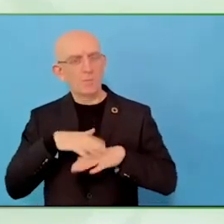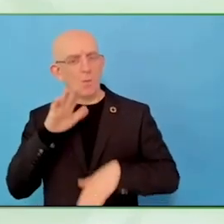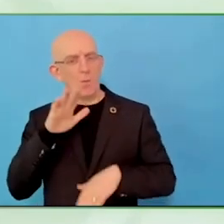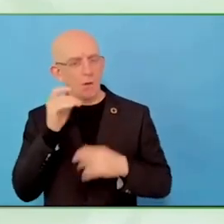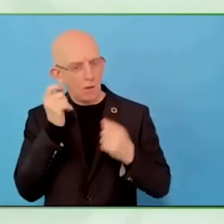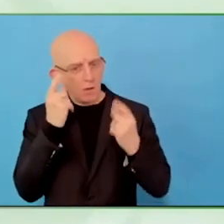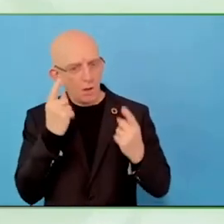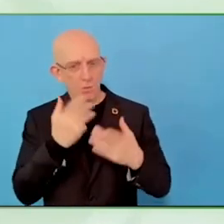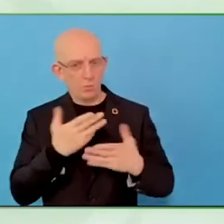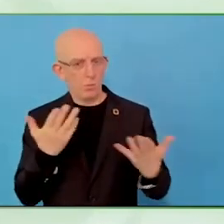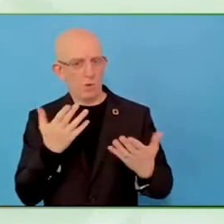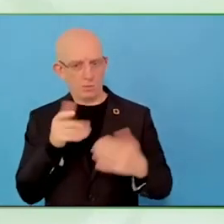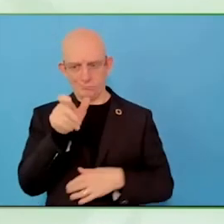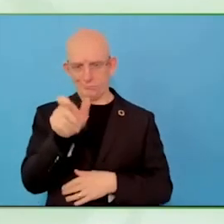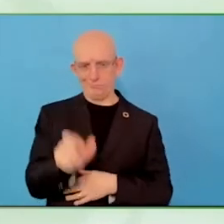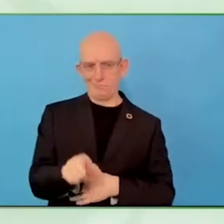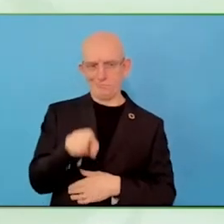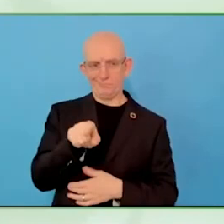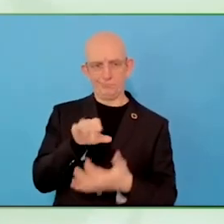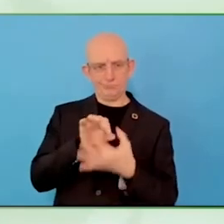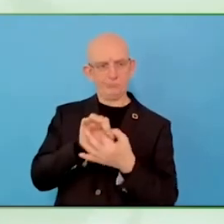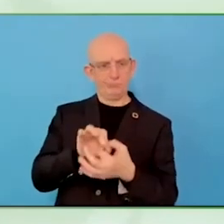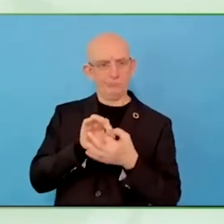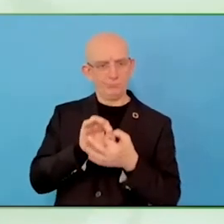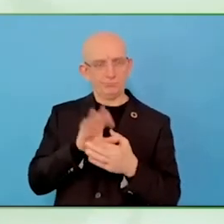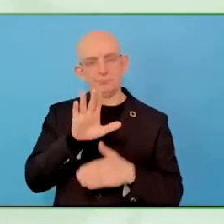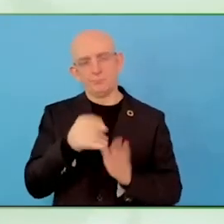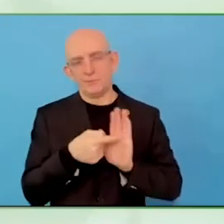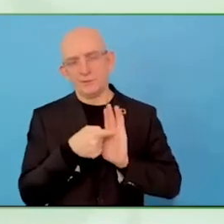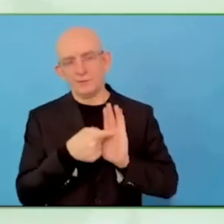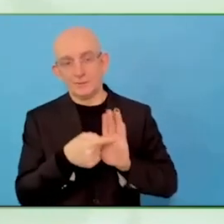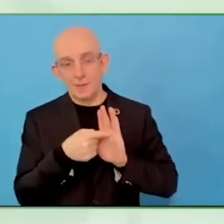The case manager explains how to work better, maybe make an